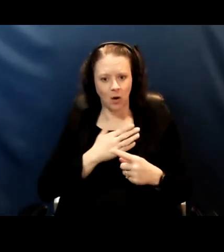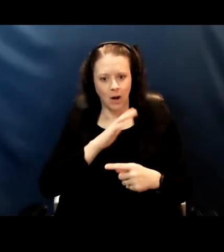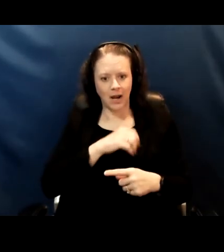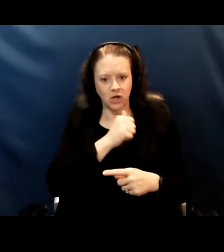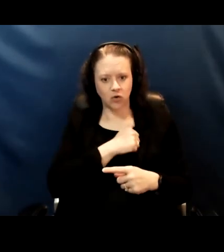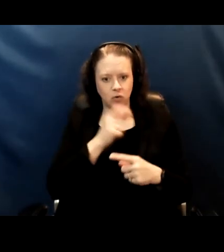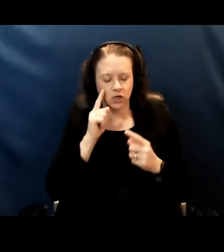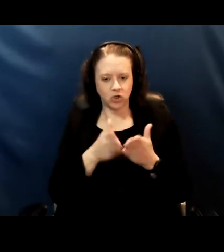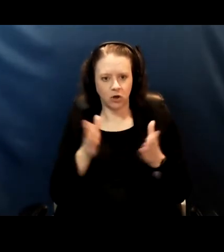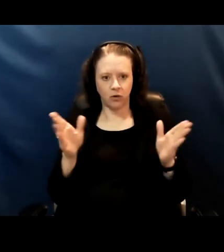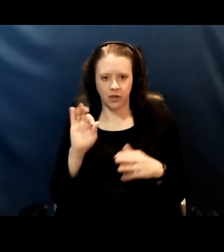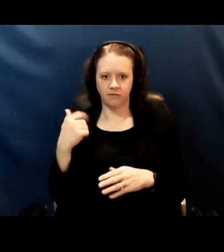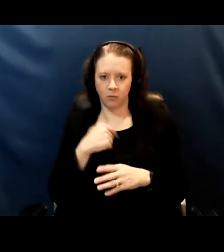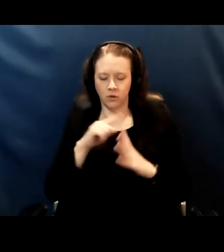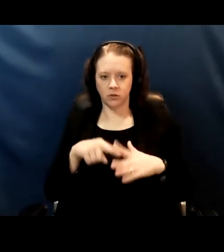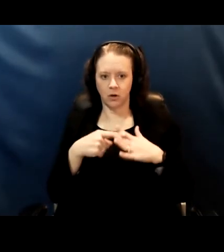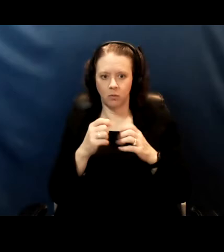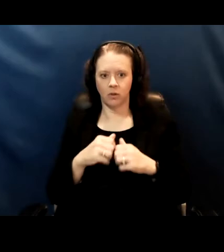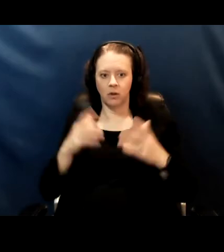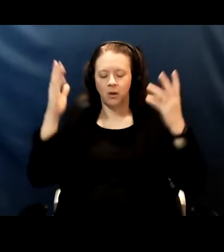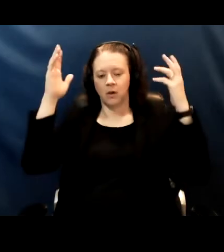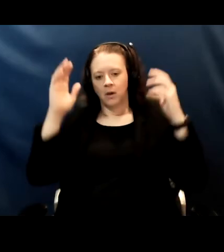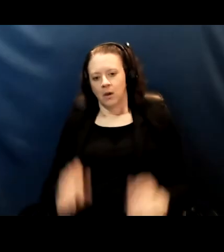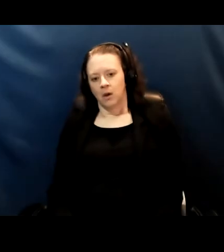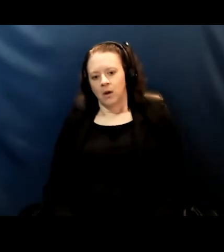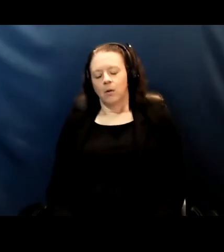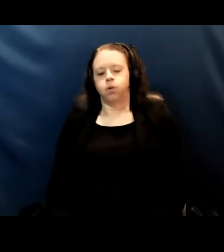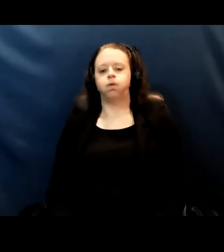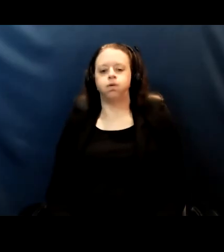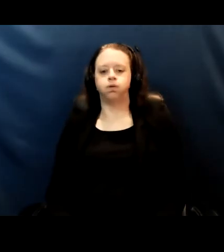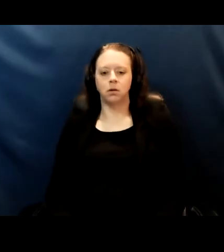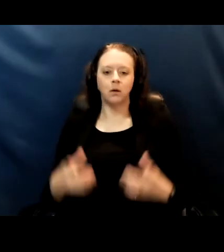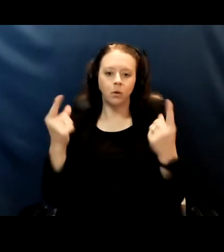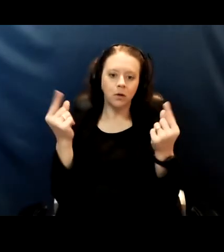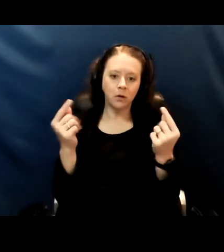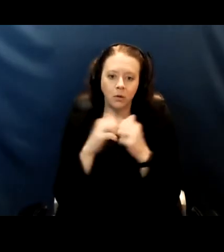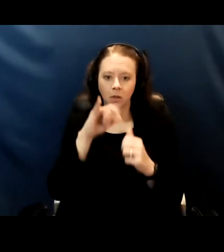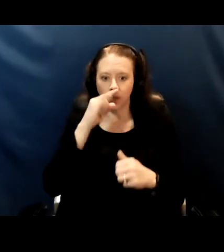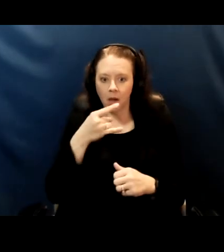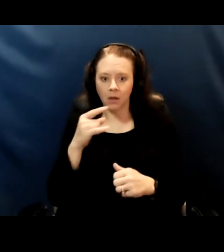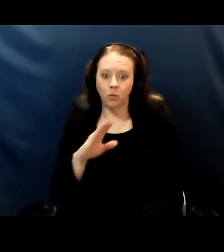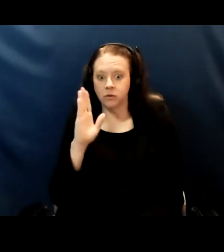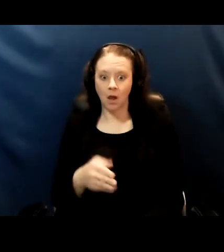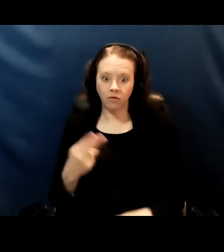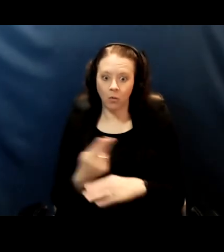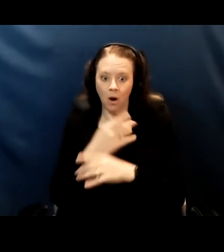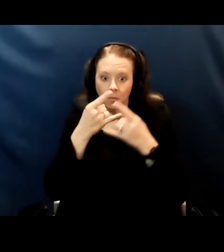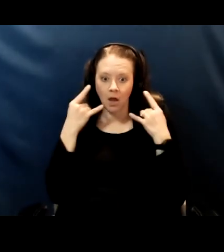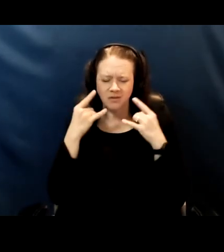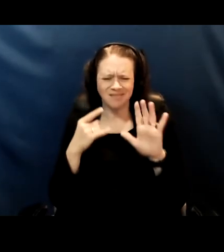If we start out with, oh, these kids what are we gonna do with these kids who will never wear a mask that's a bad attitude nah.